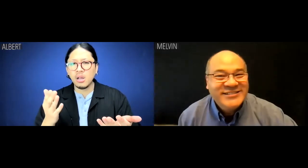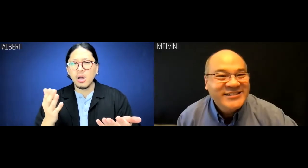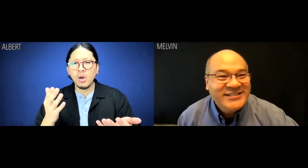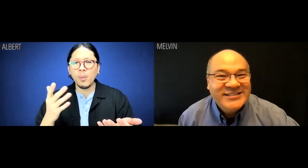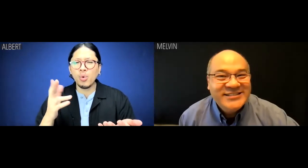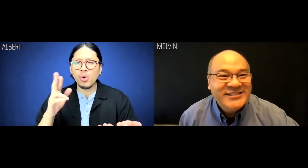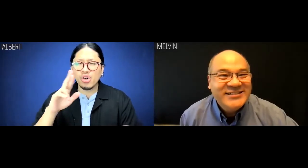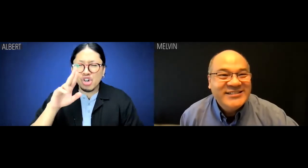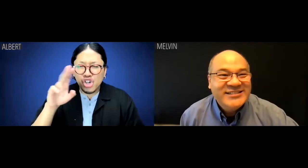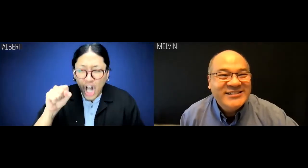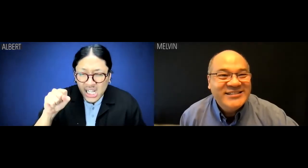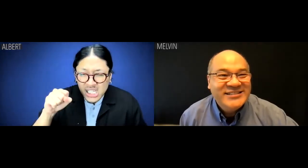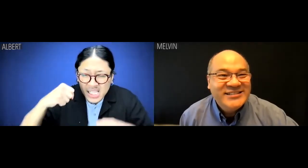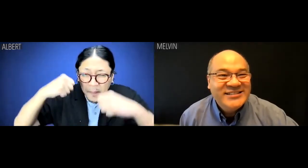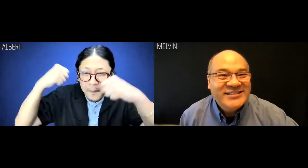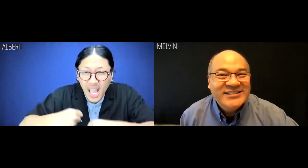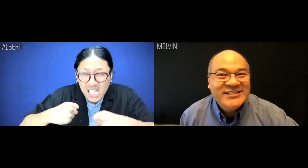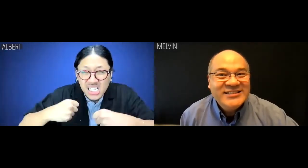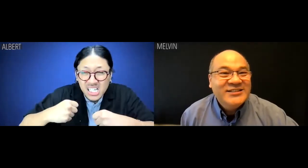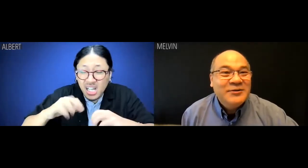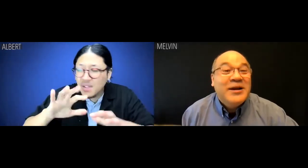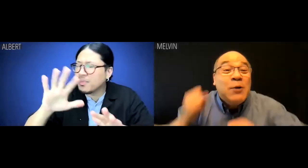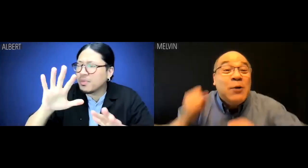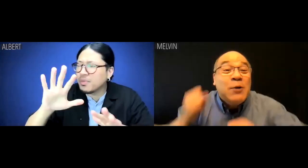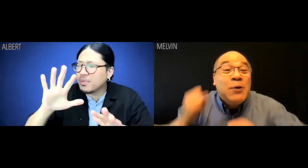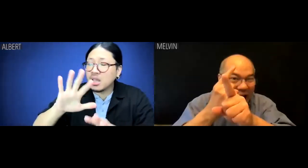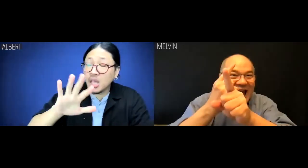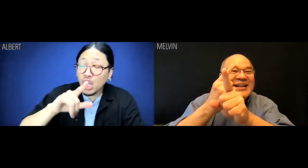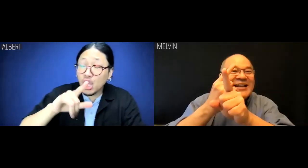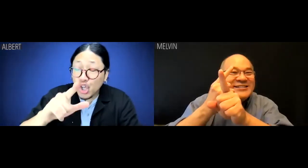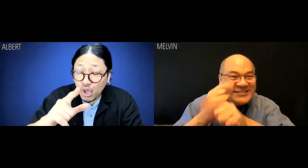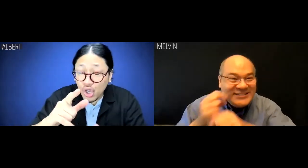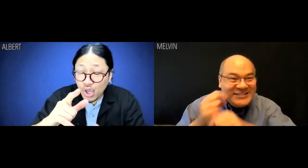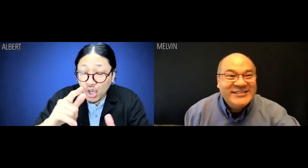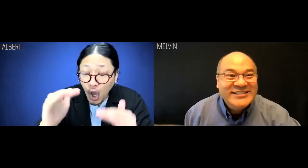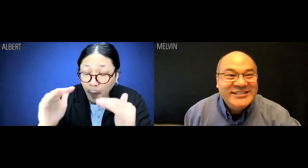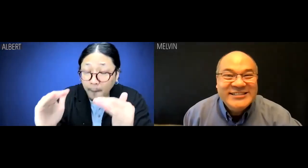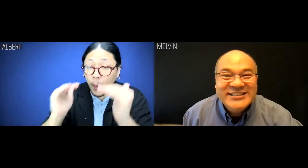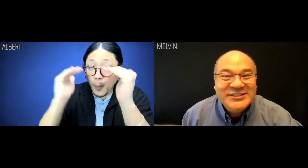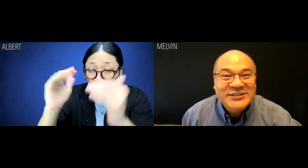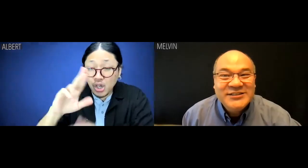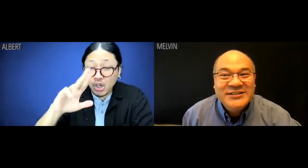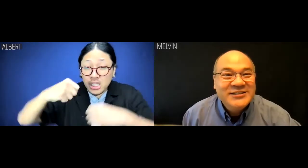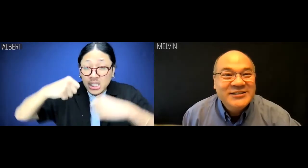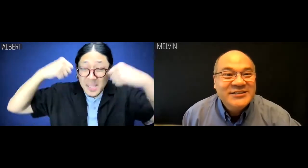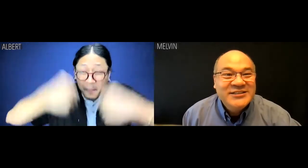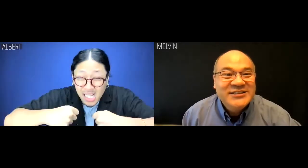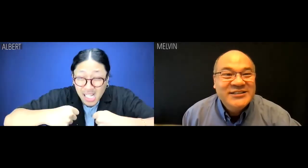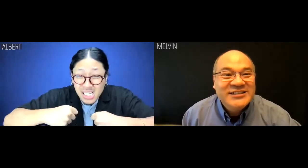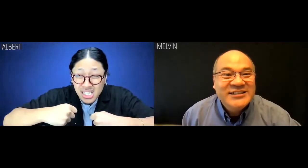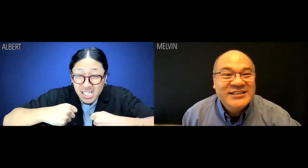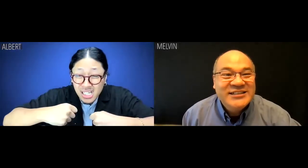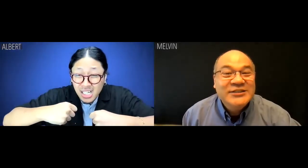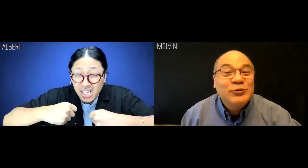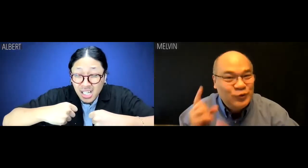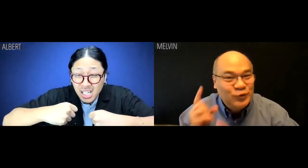Albert: Russ the bus? You're giving a promotion to Russ the Bus?